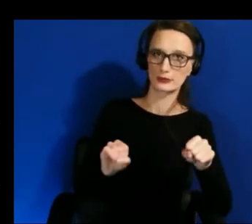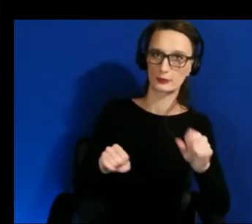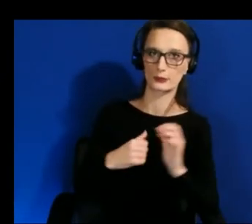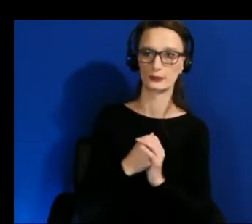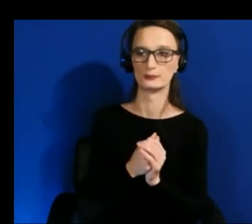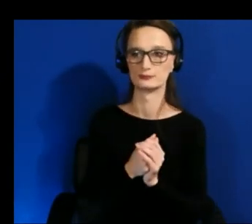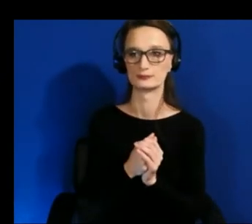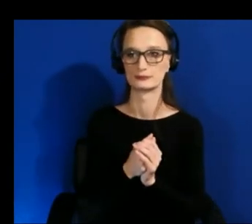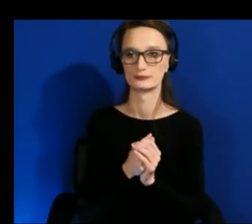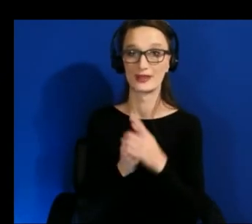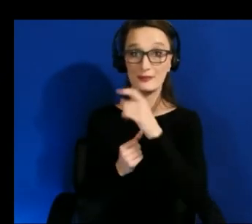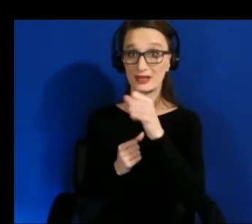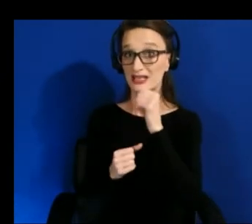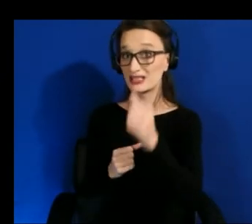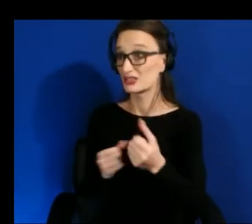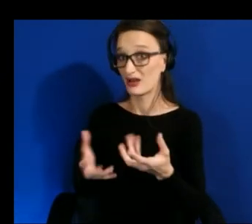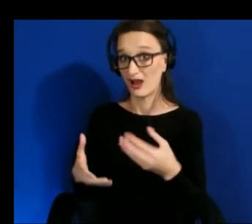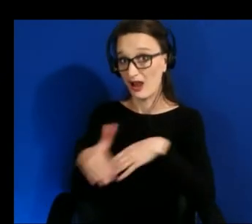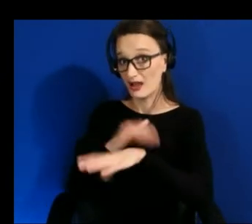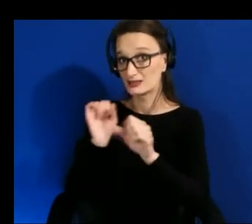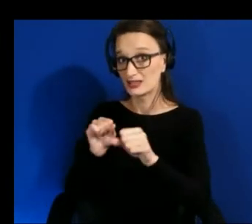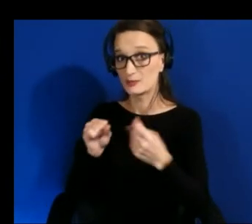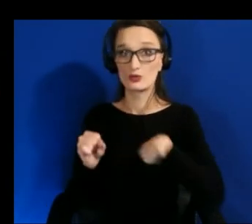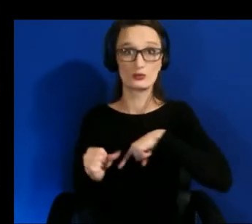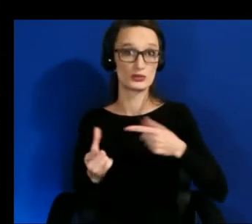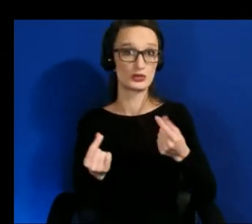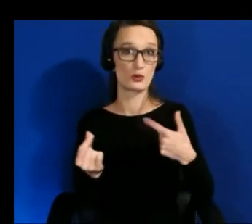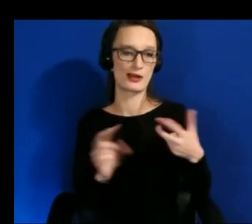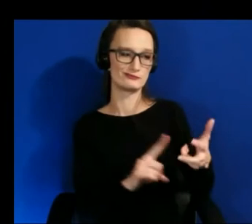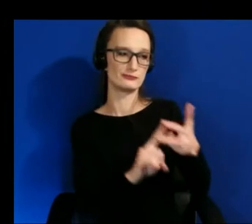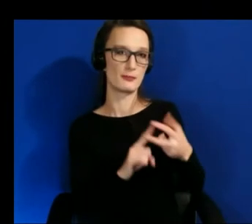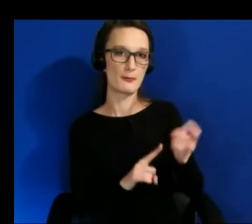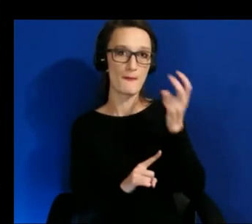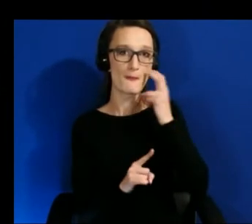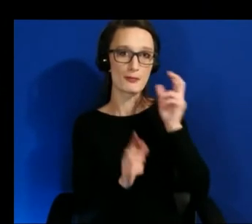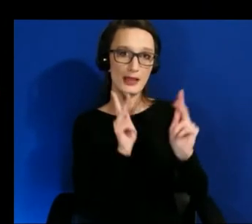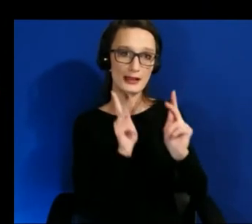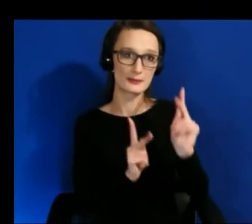users at the time that we created a few different variations of prototypes so that we could get